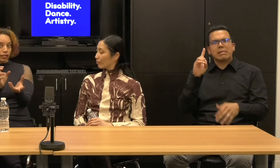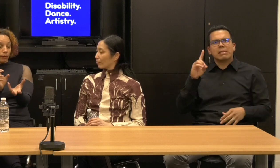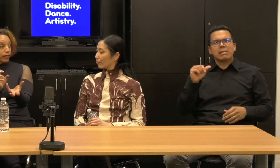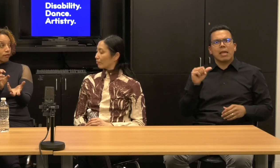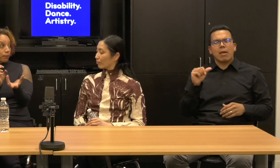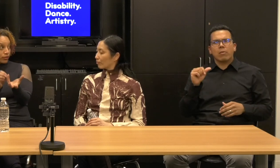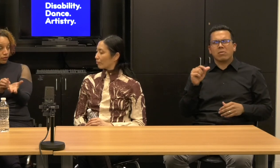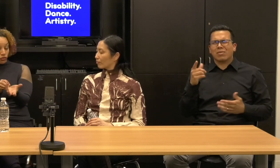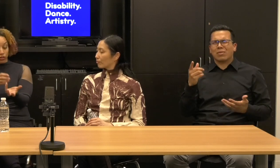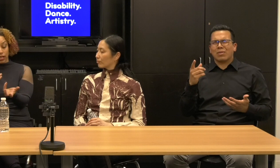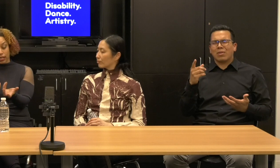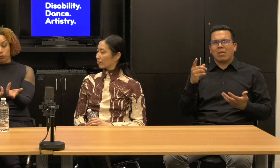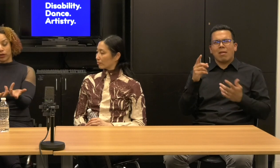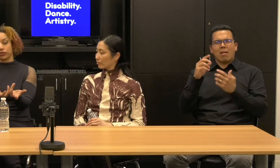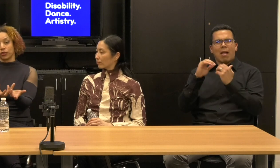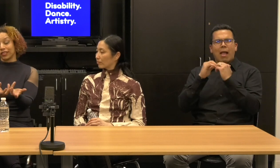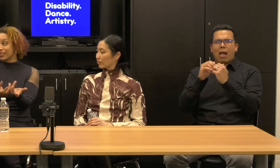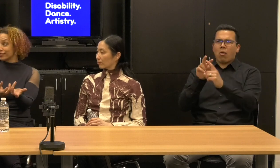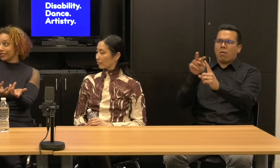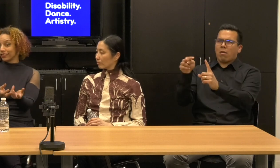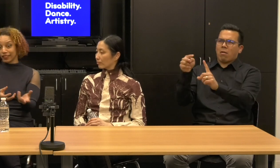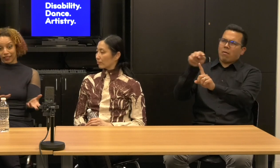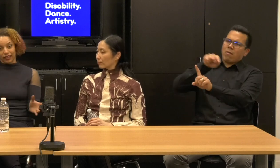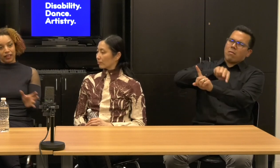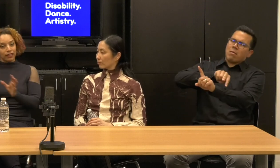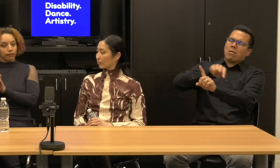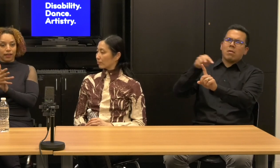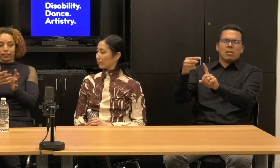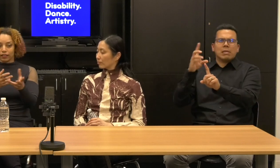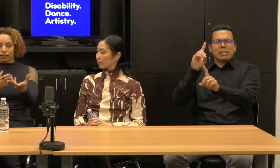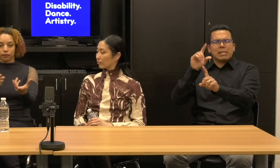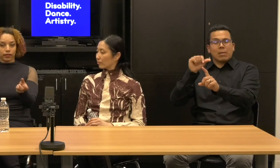disability representation in western art and fell in love with.